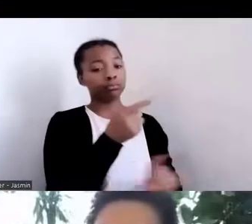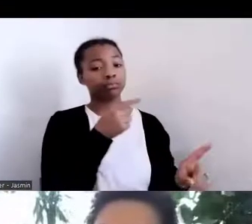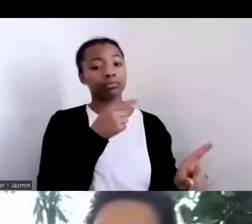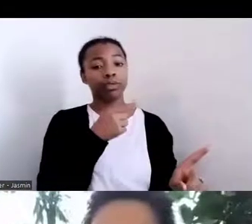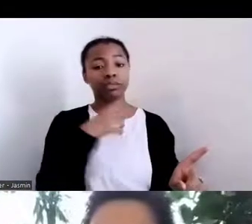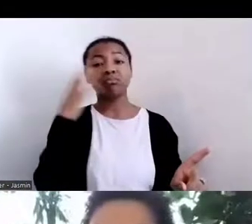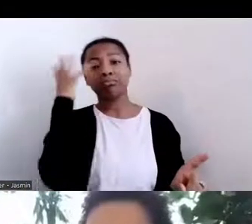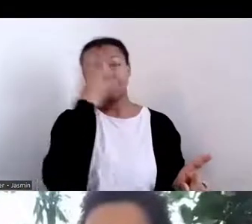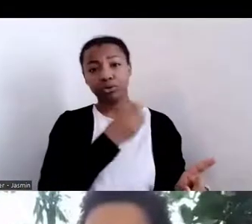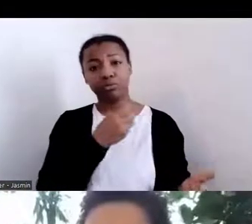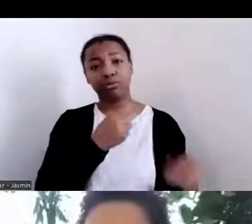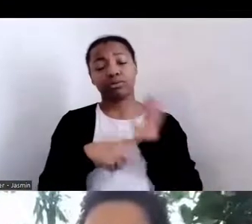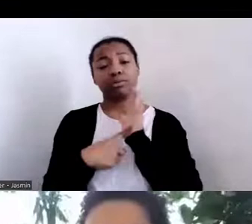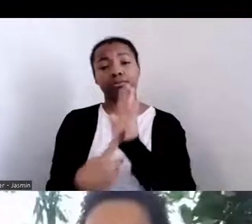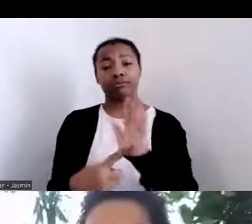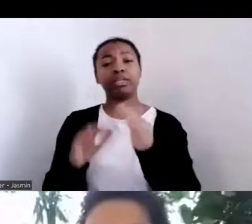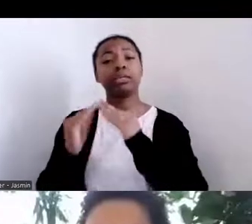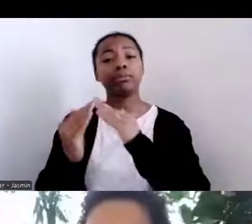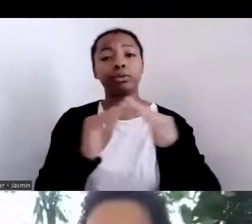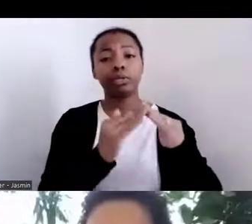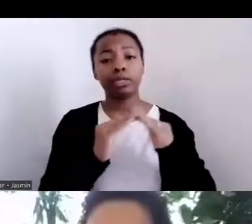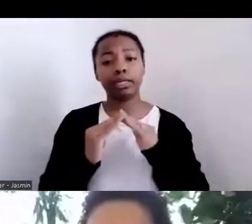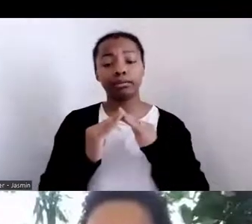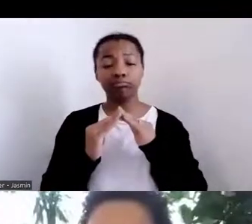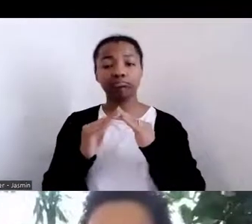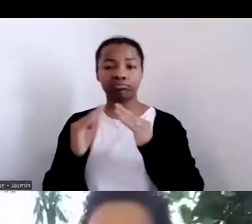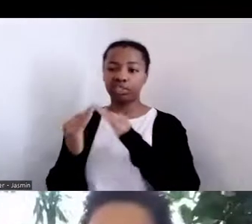is and what community work is and what it represents, and so